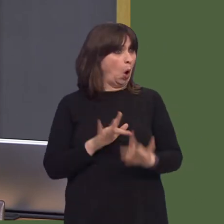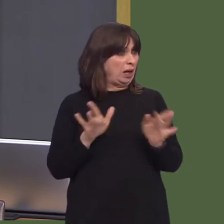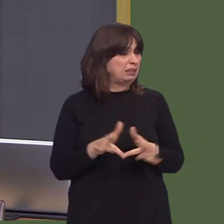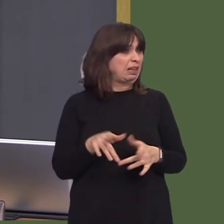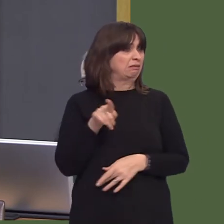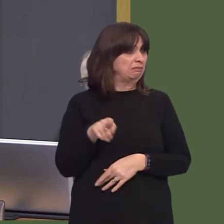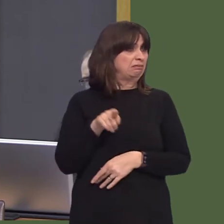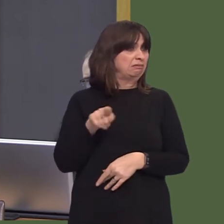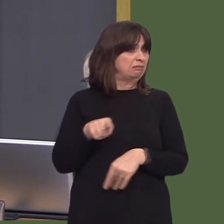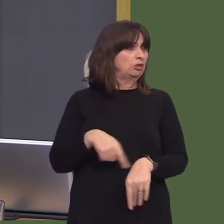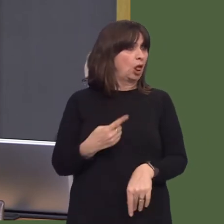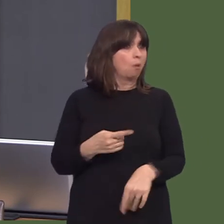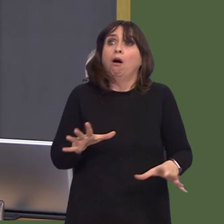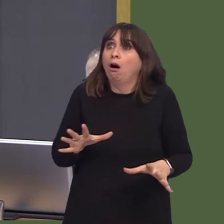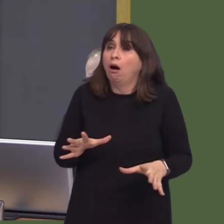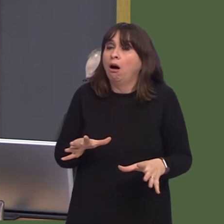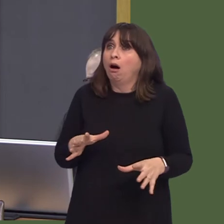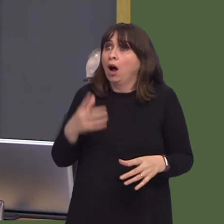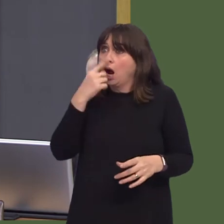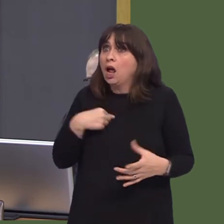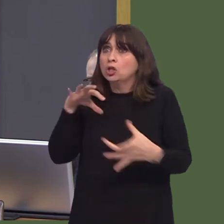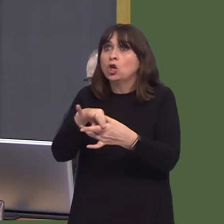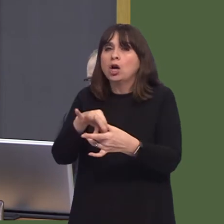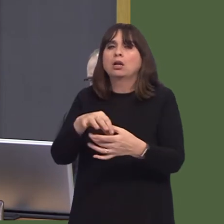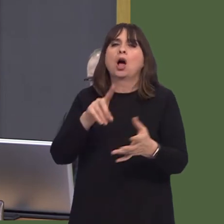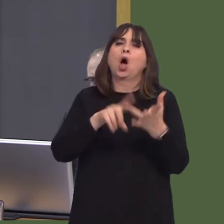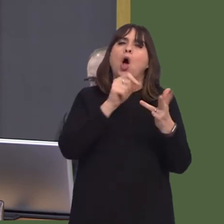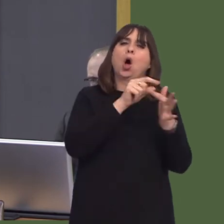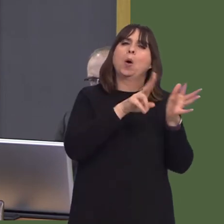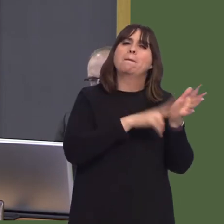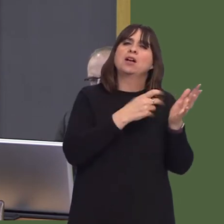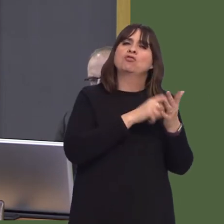Mohammad Asghar (Oscar) AM: Thank you for the answer, First Minister.